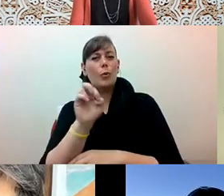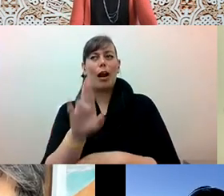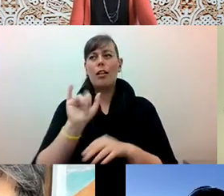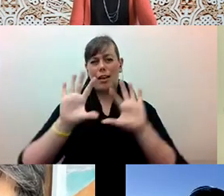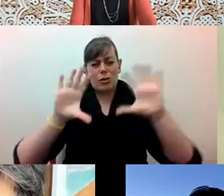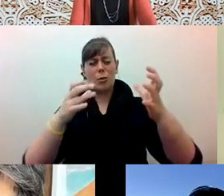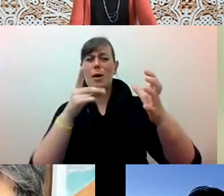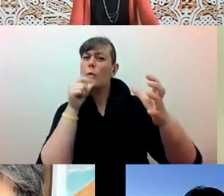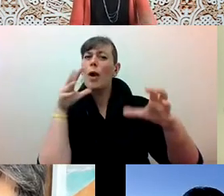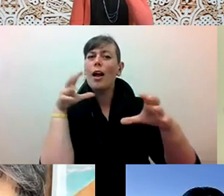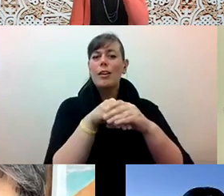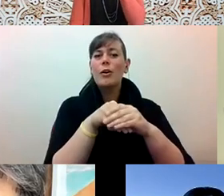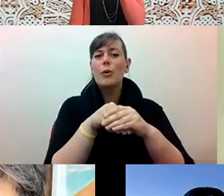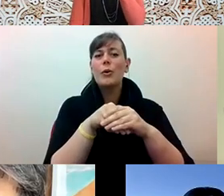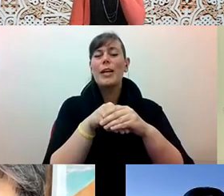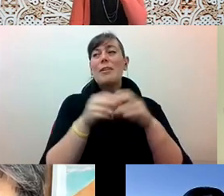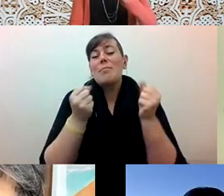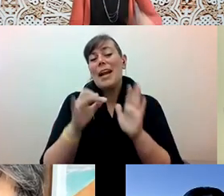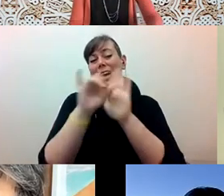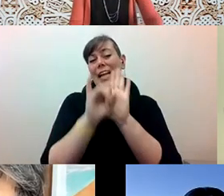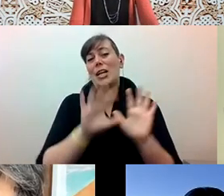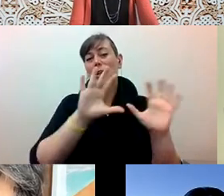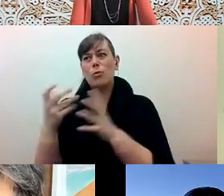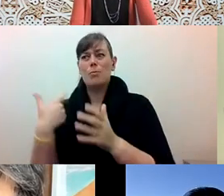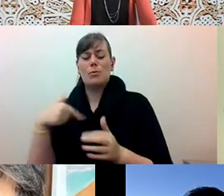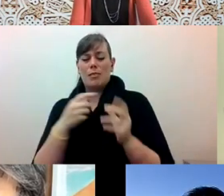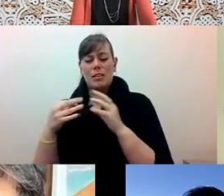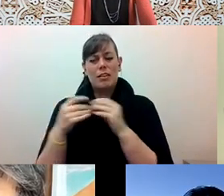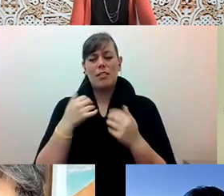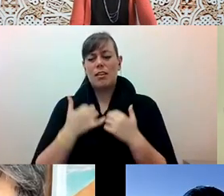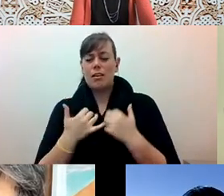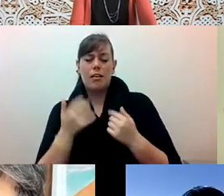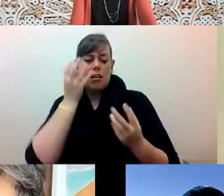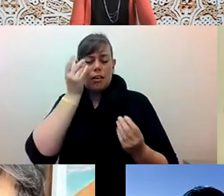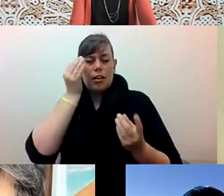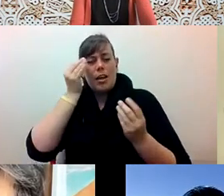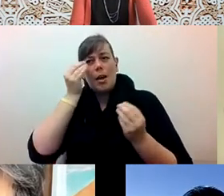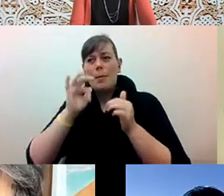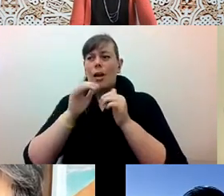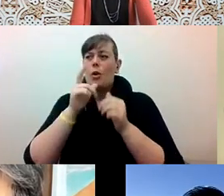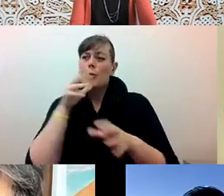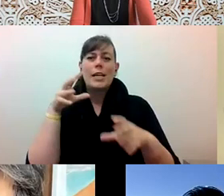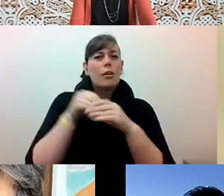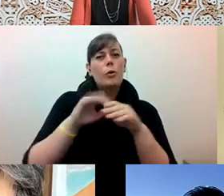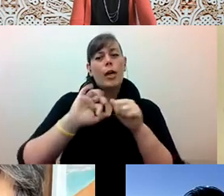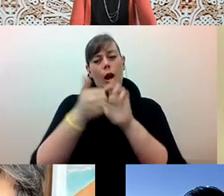Kyle Livie (he/him/his): other identity groups wrestle with, right, and ideas about inclusion and terminology and...